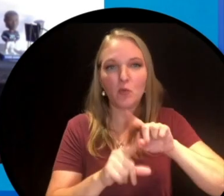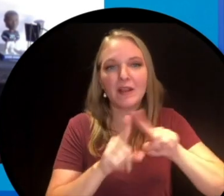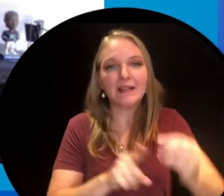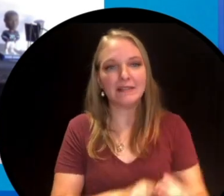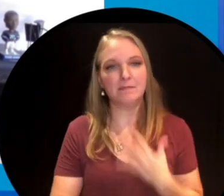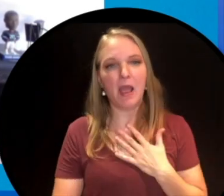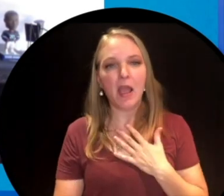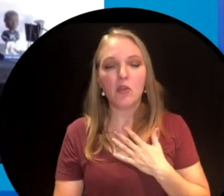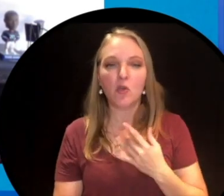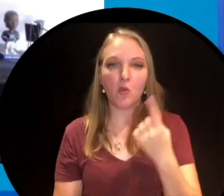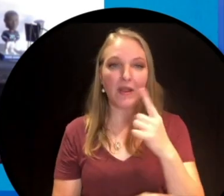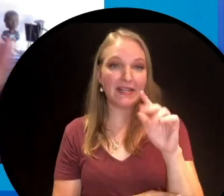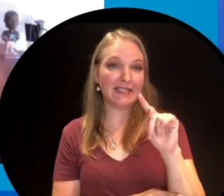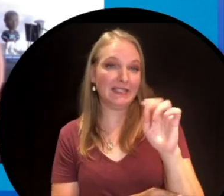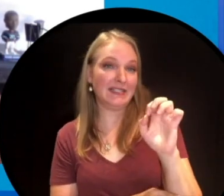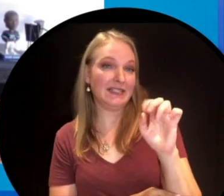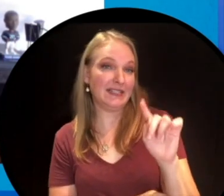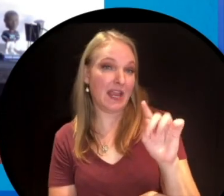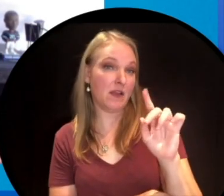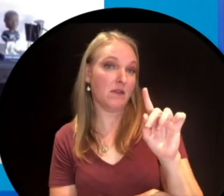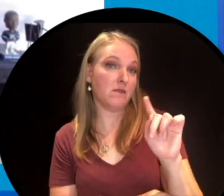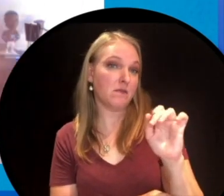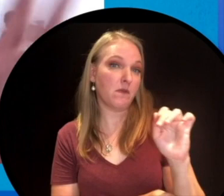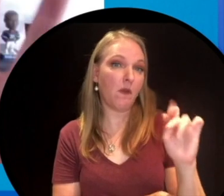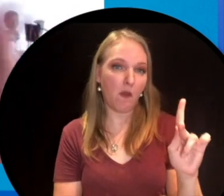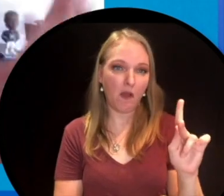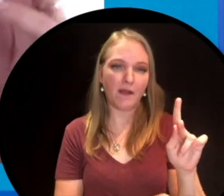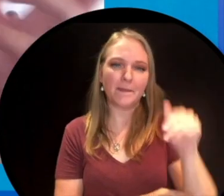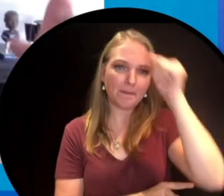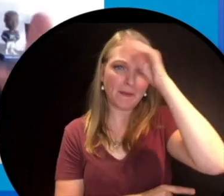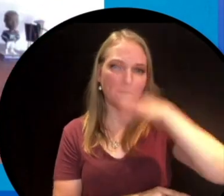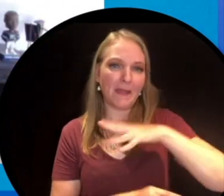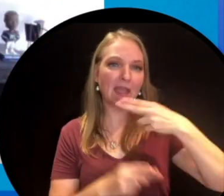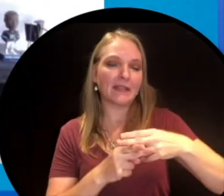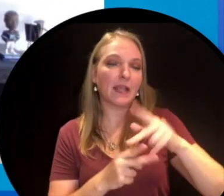appendix but it's more of an inspiration. There's a great ted talk you should go watch